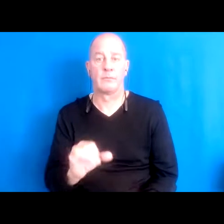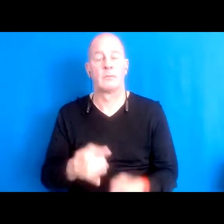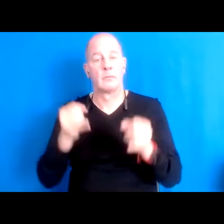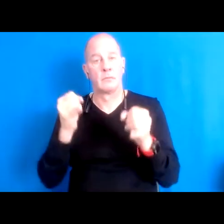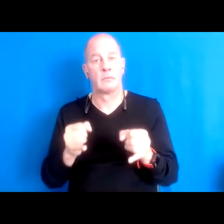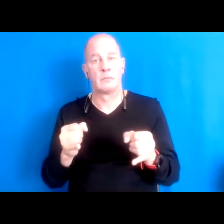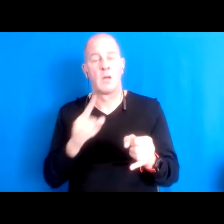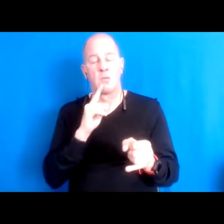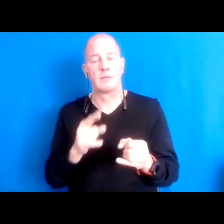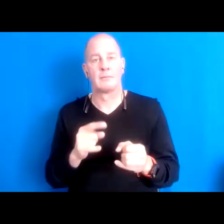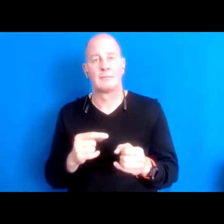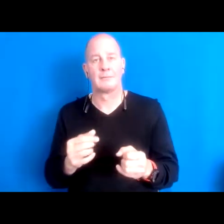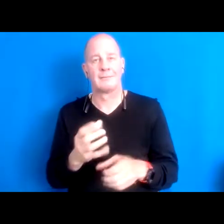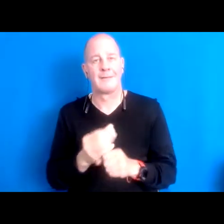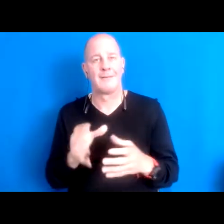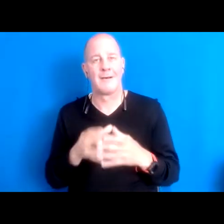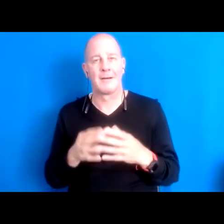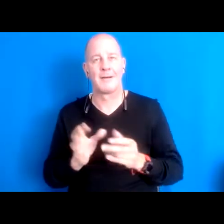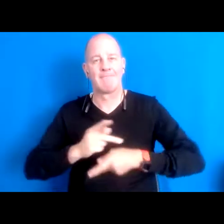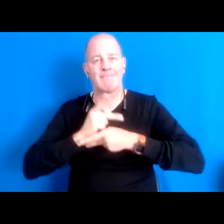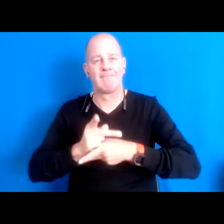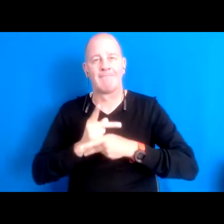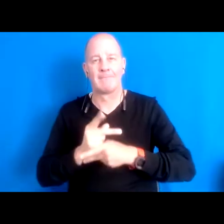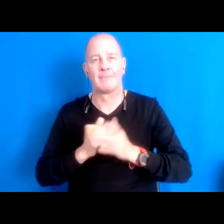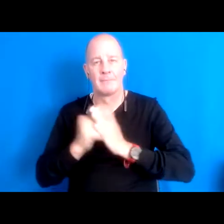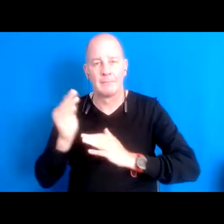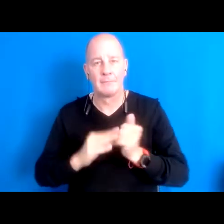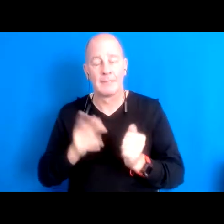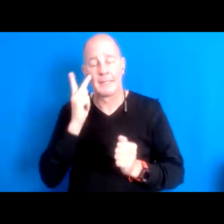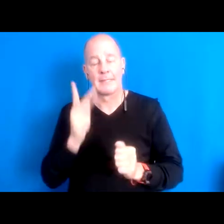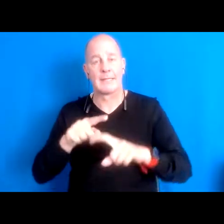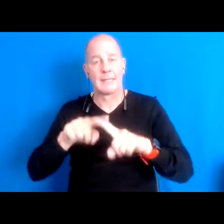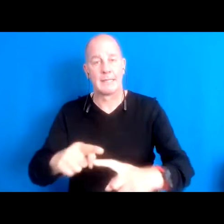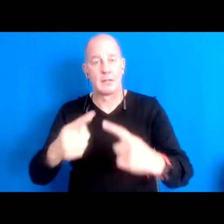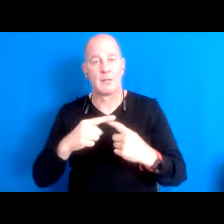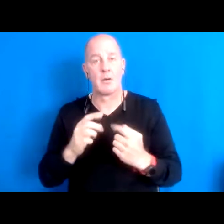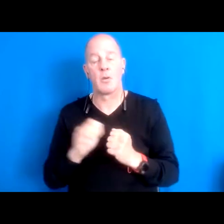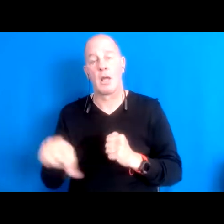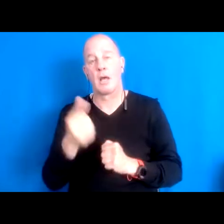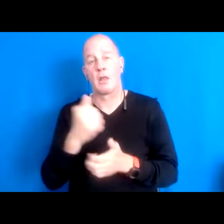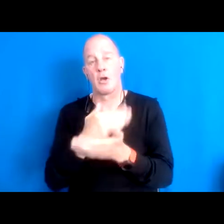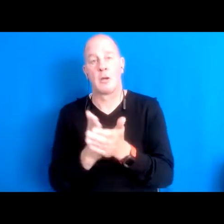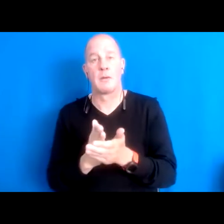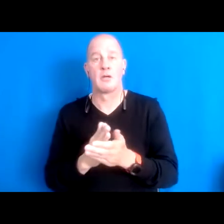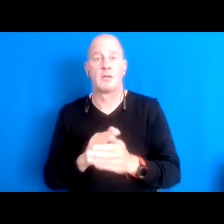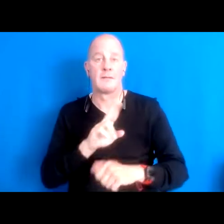comfort from being able to see myself as interdependent with the rest of nature. 16:03:31 And as we start to shift and think about the larger challenges that again all